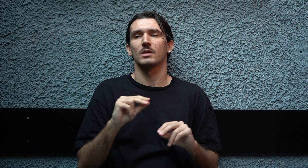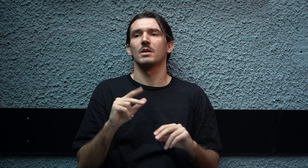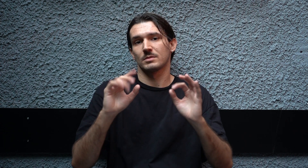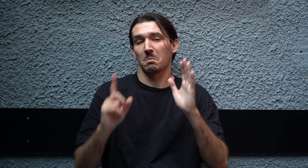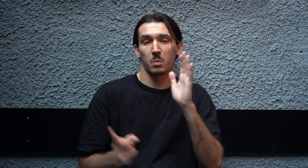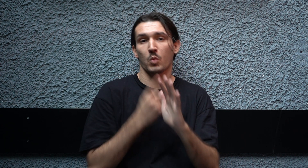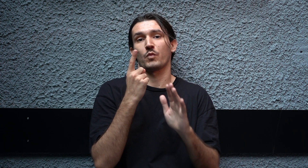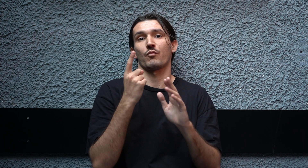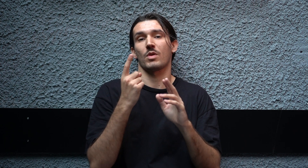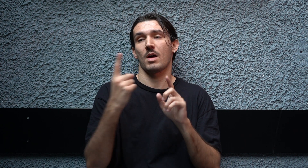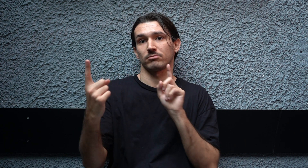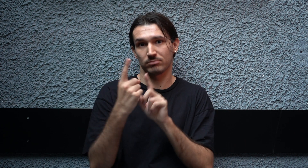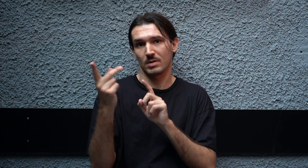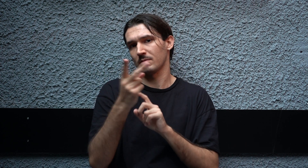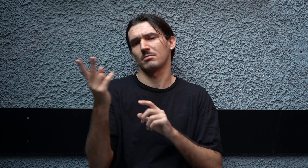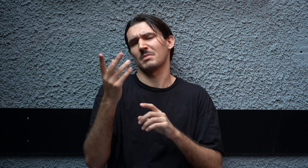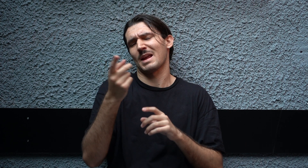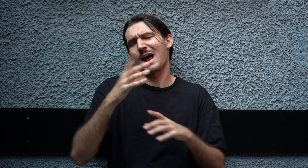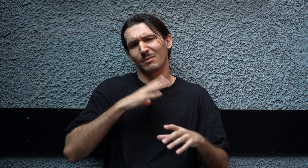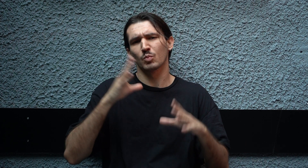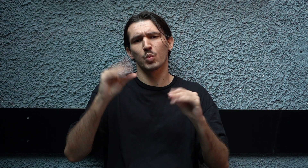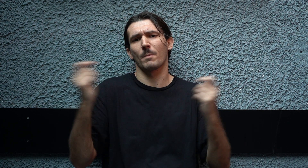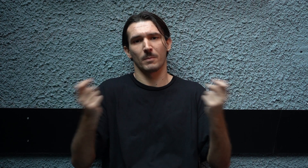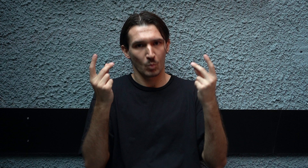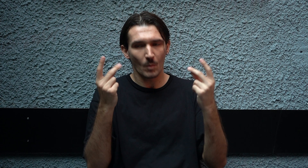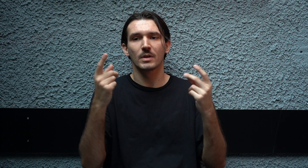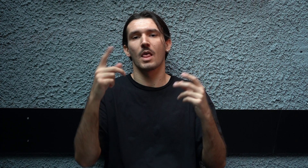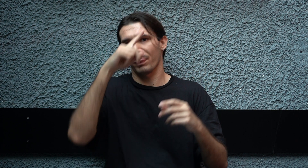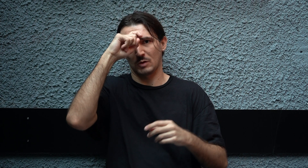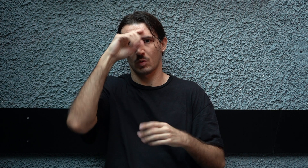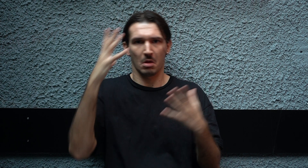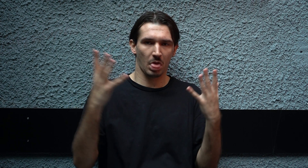In my contact with other dancers, and when I am expected to cooperate with a hearing person,